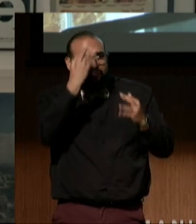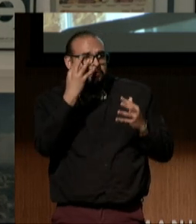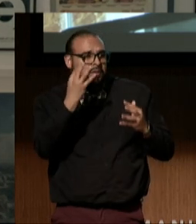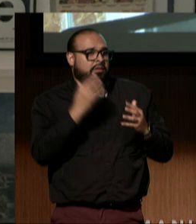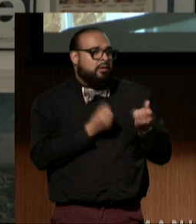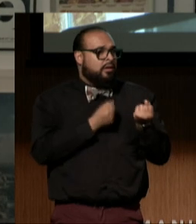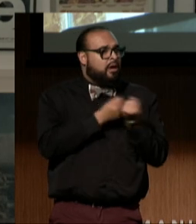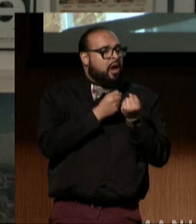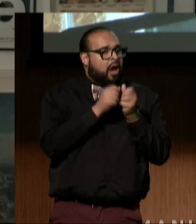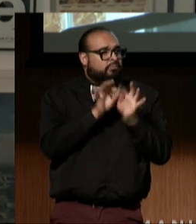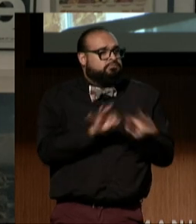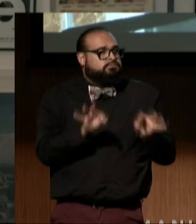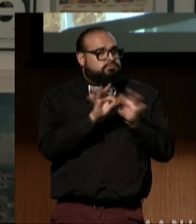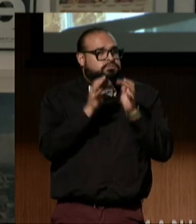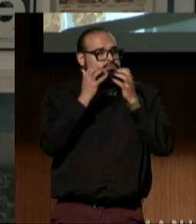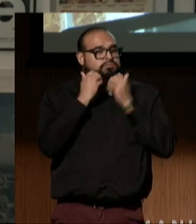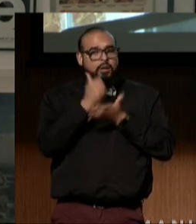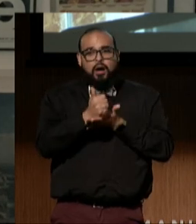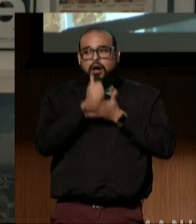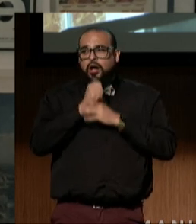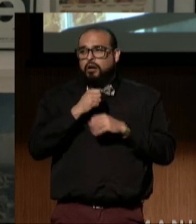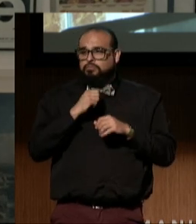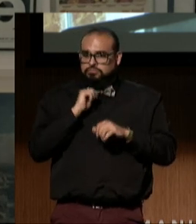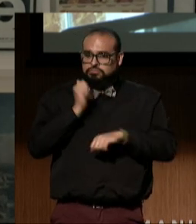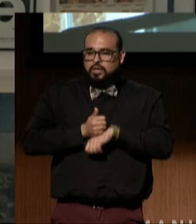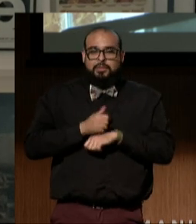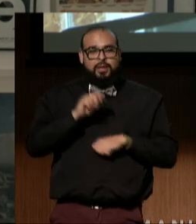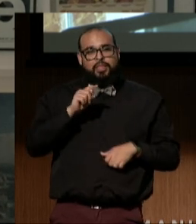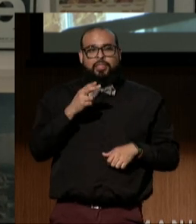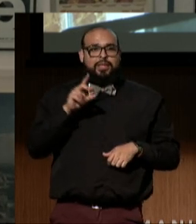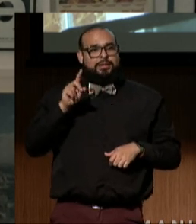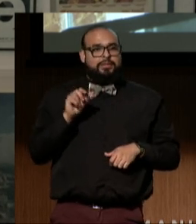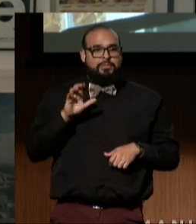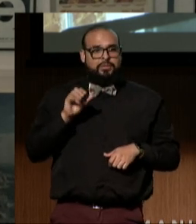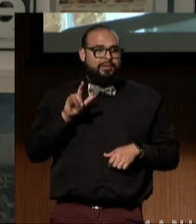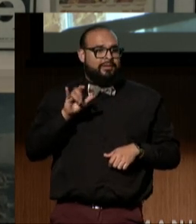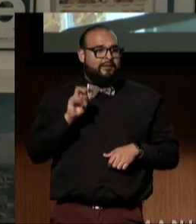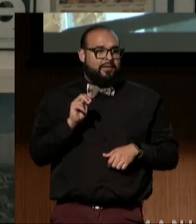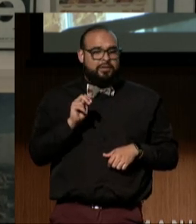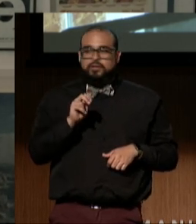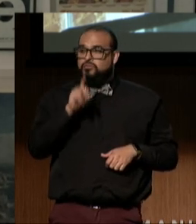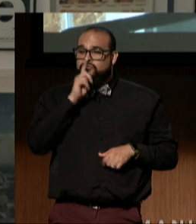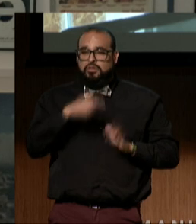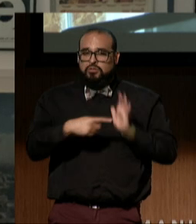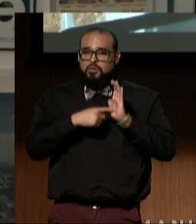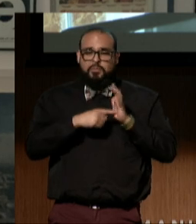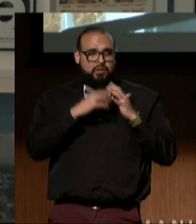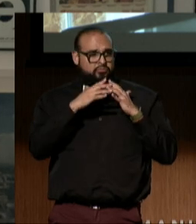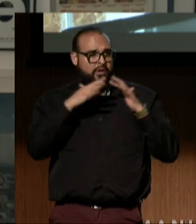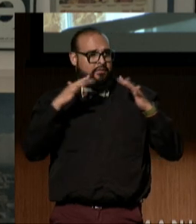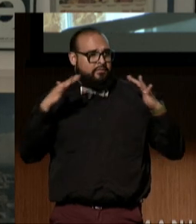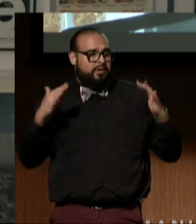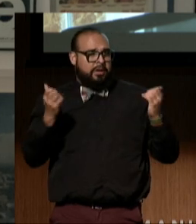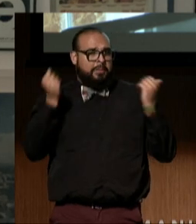in helping us create the disability collection, a collection that truly reflects the diverse and multidimensional experiences